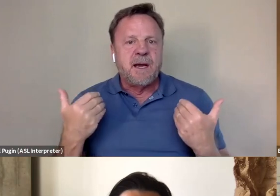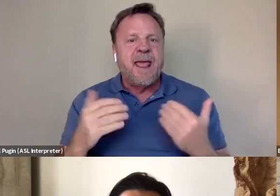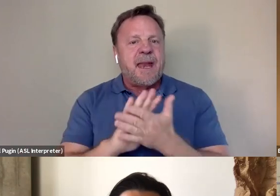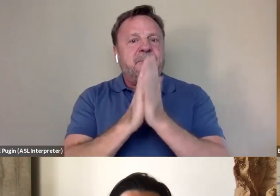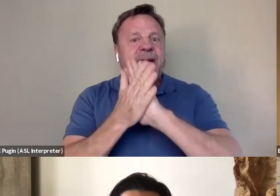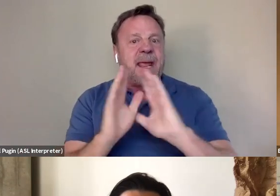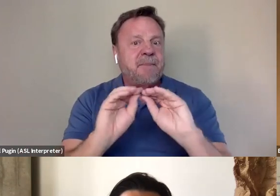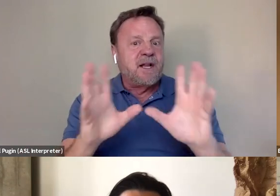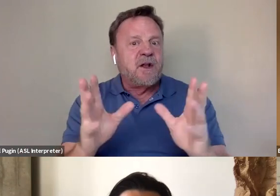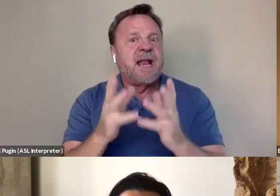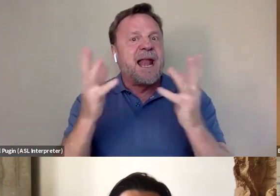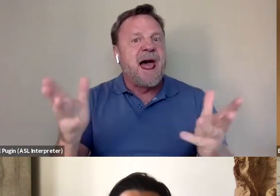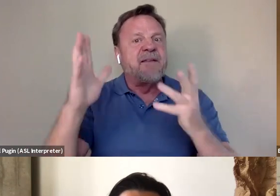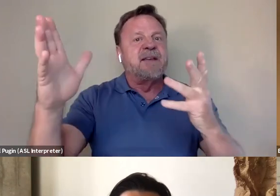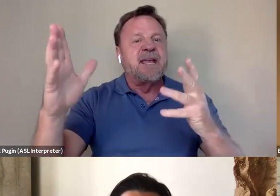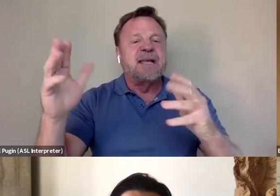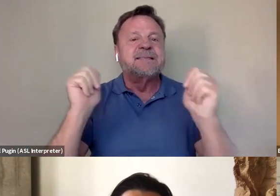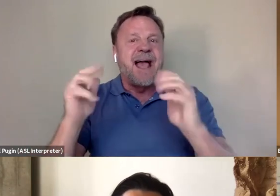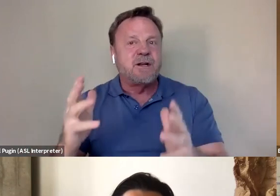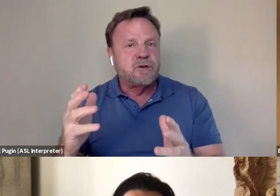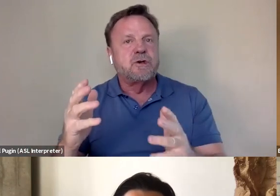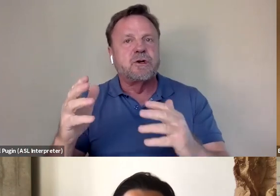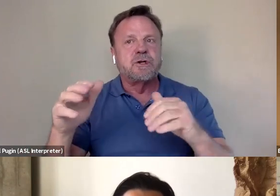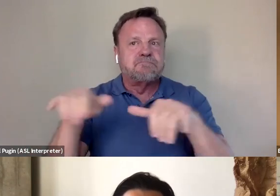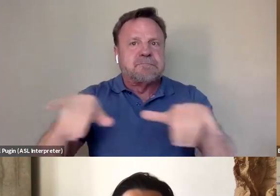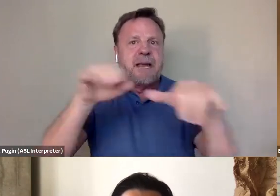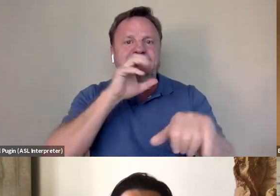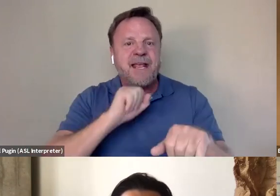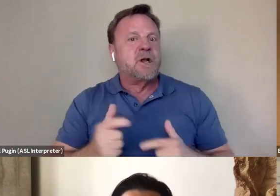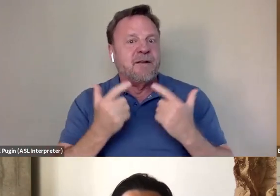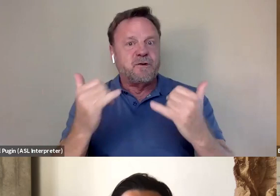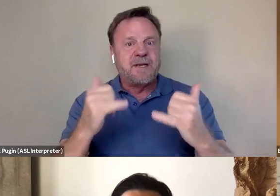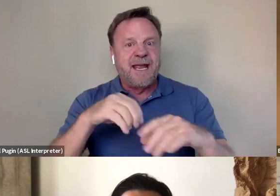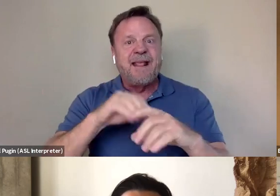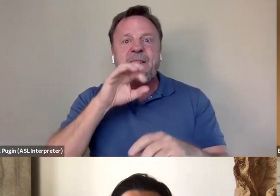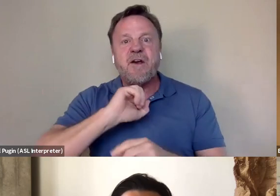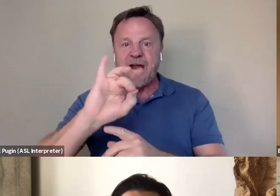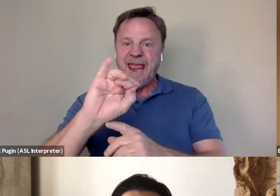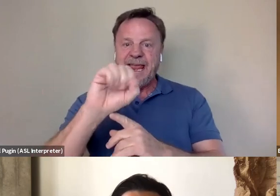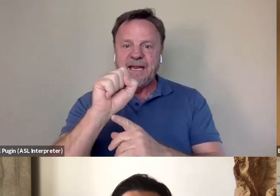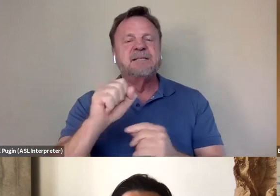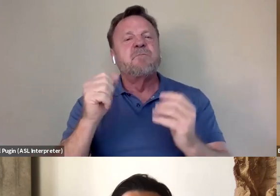that a lot of his contemporaries that are living today are, you know, in their eighties. And actually we wanted to give the film